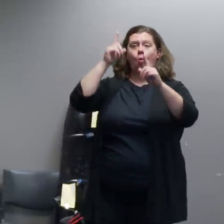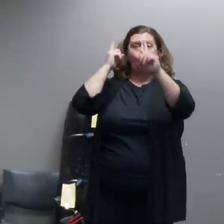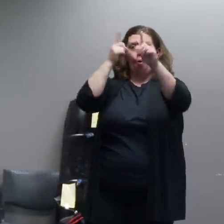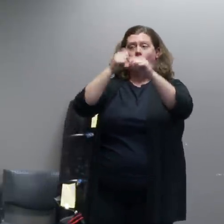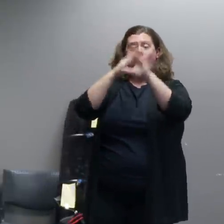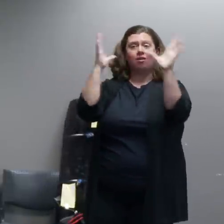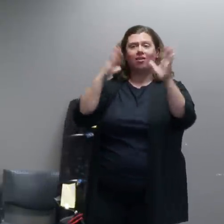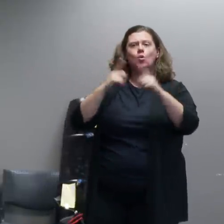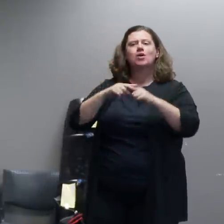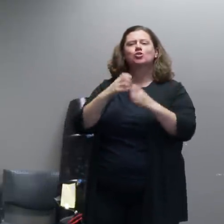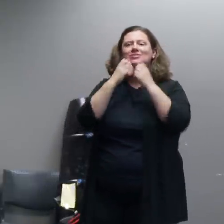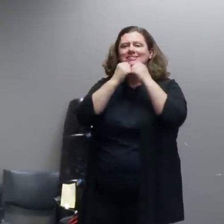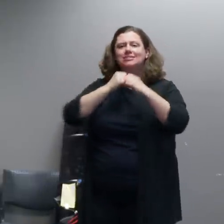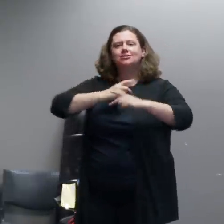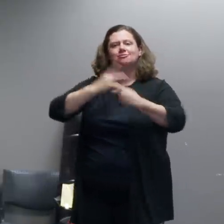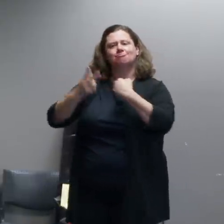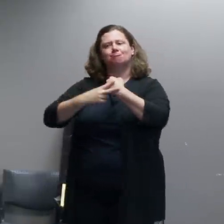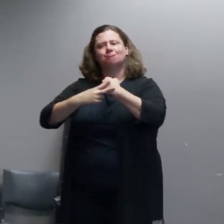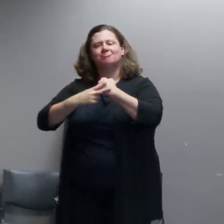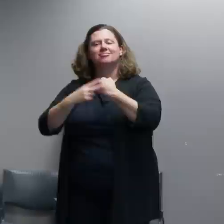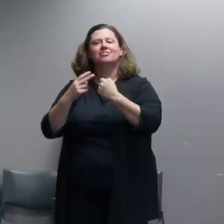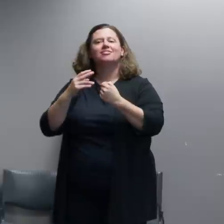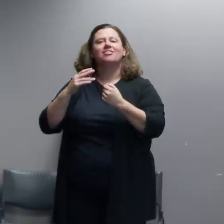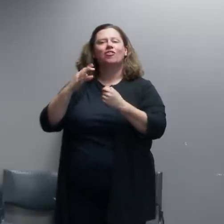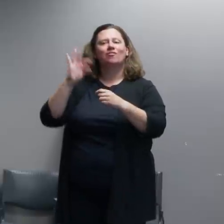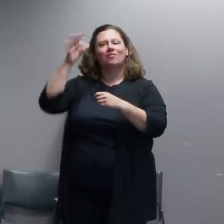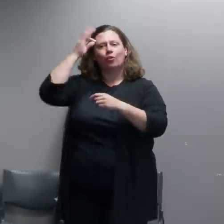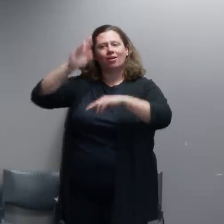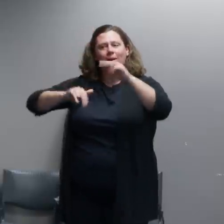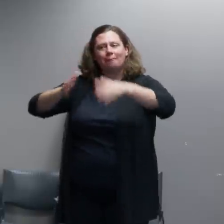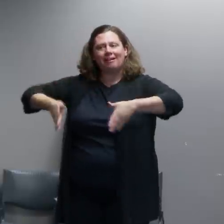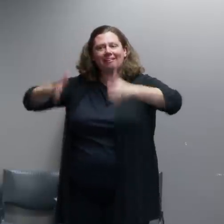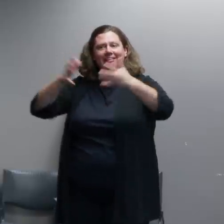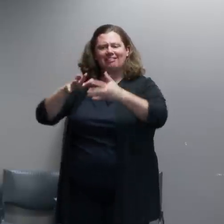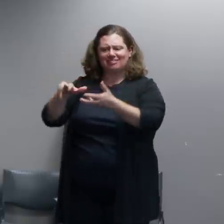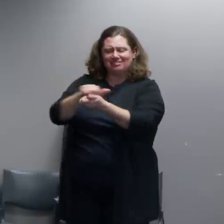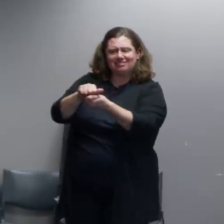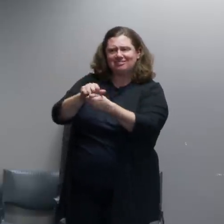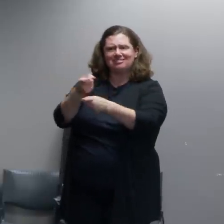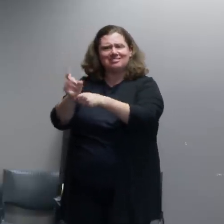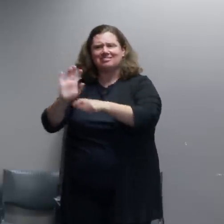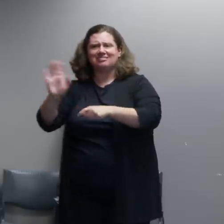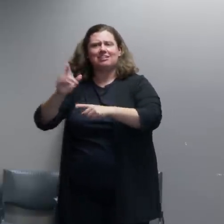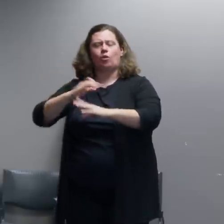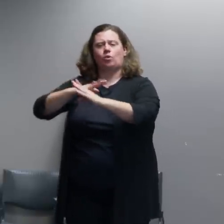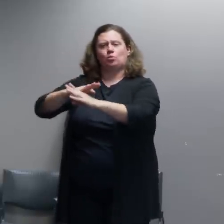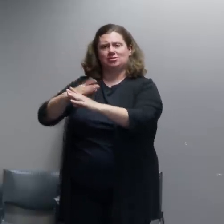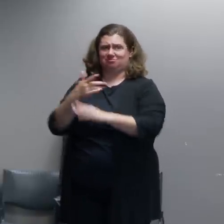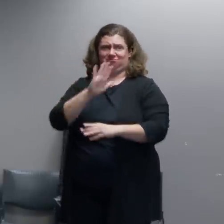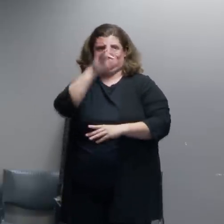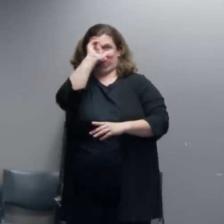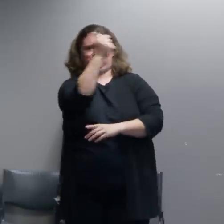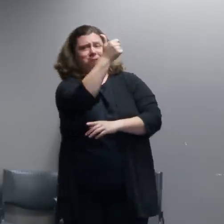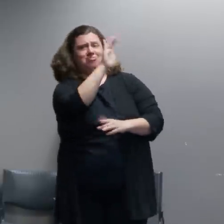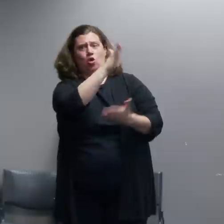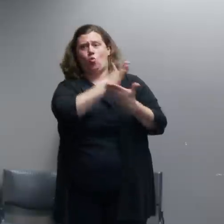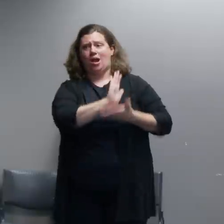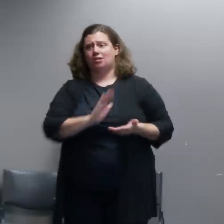from being lit on fire and and destroyed, yeah they can do. Q: So on the Fourth... and sorry this is my last question. On the Fourth